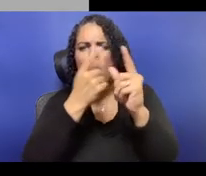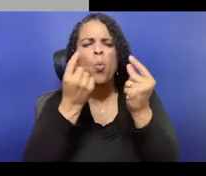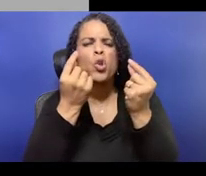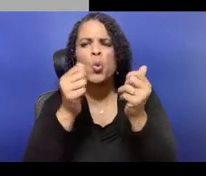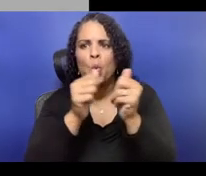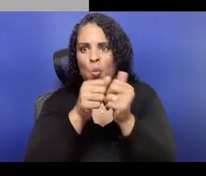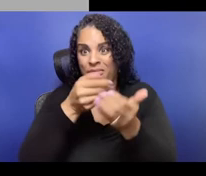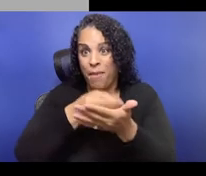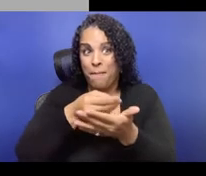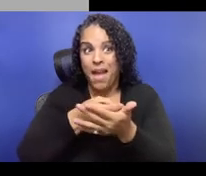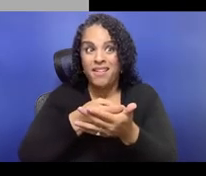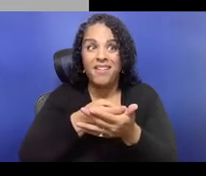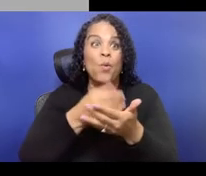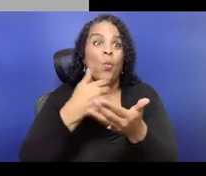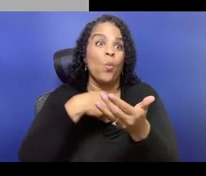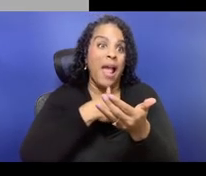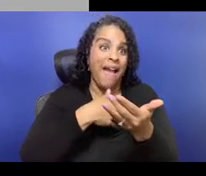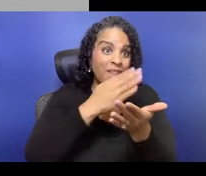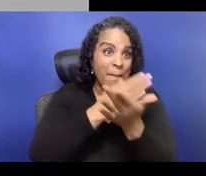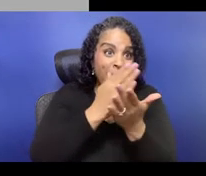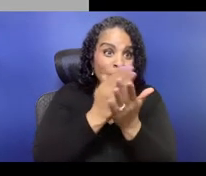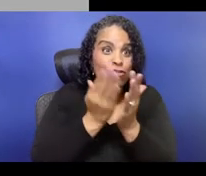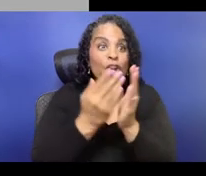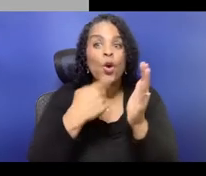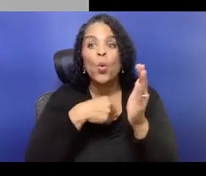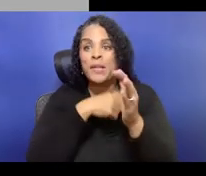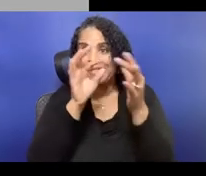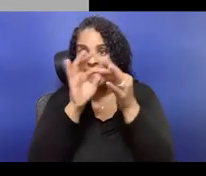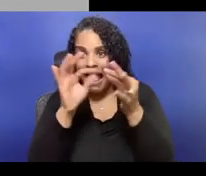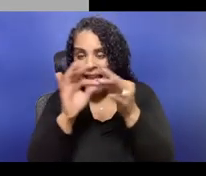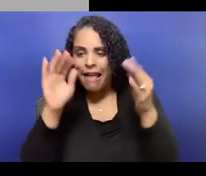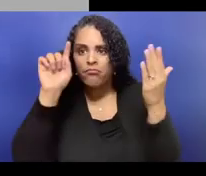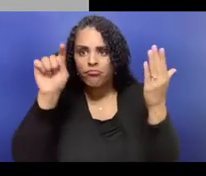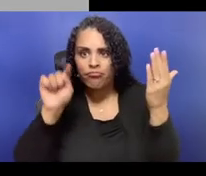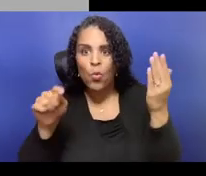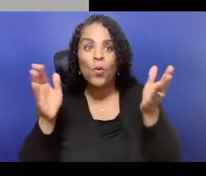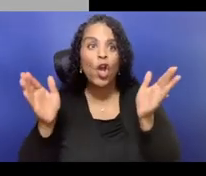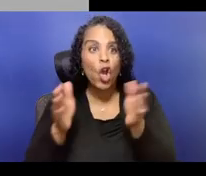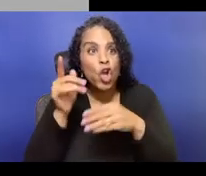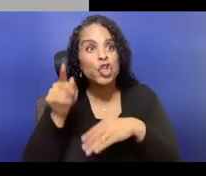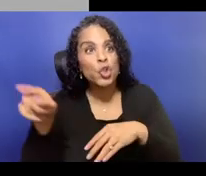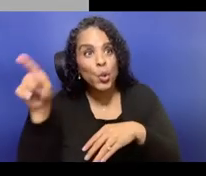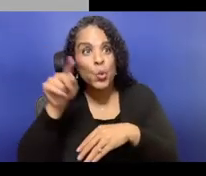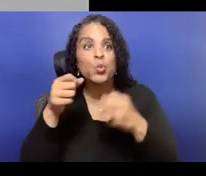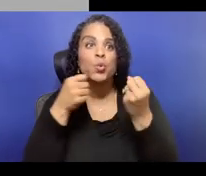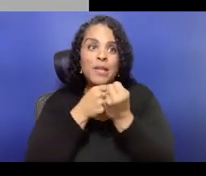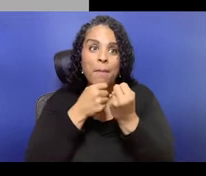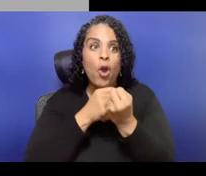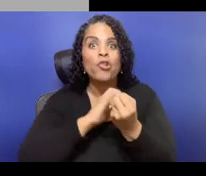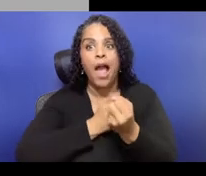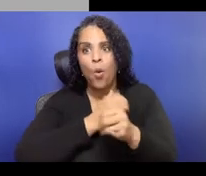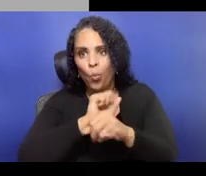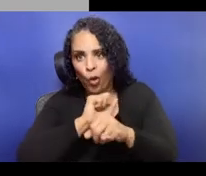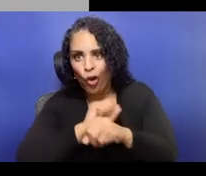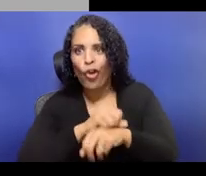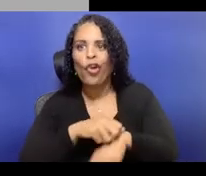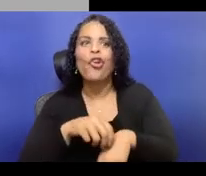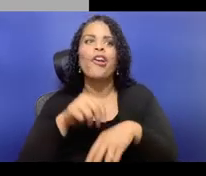We do have a money expert among the creative partnership. That is Heather Cohn, and she deserves to be like